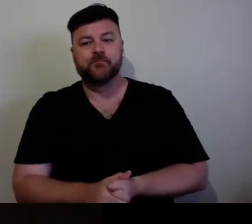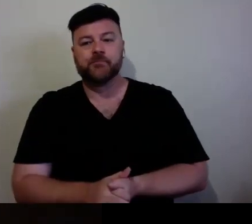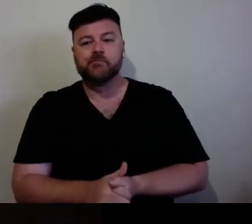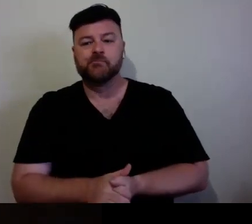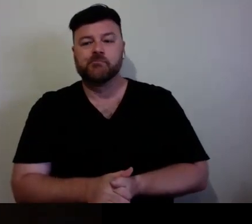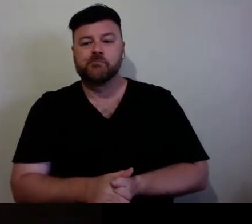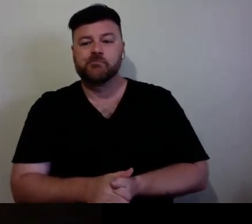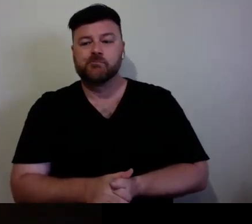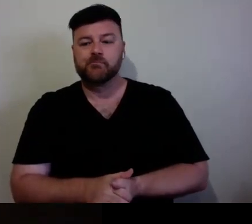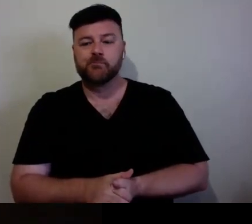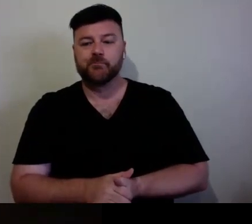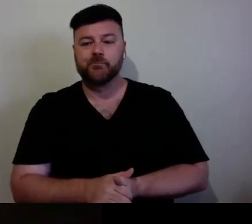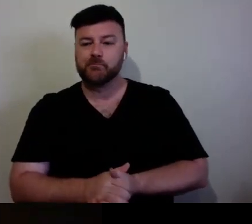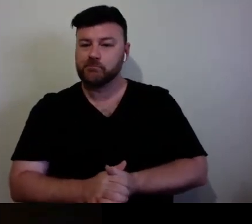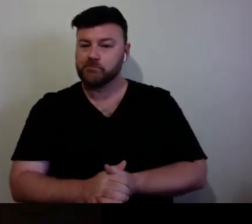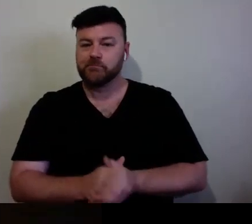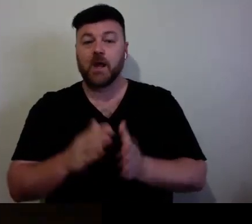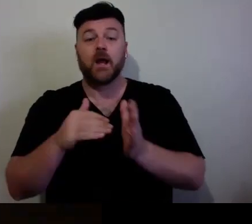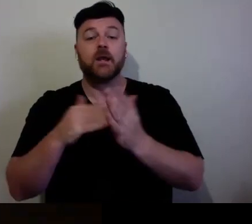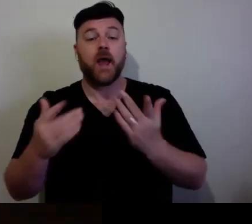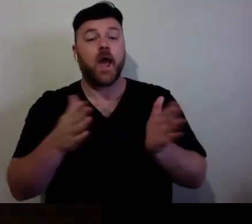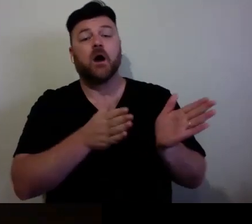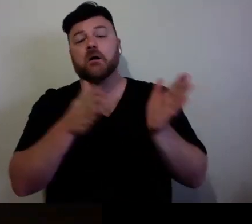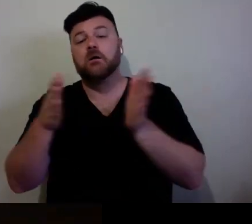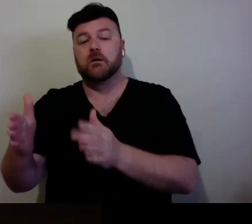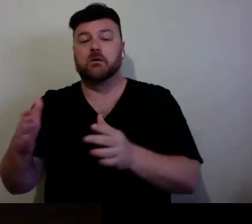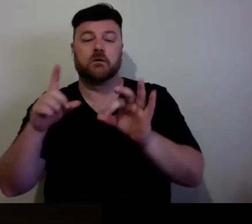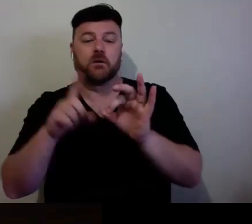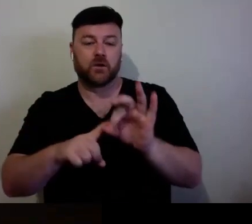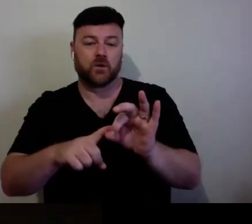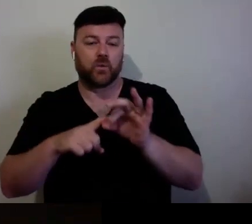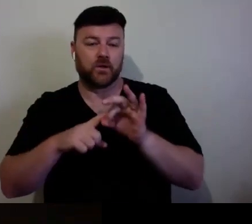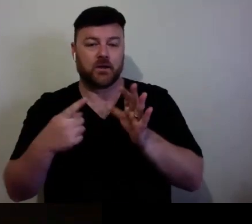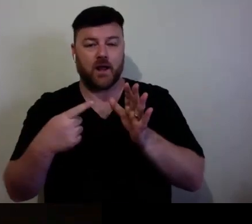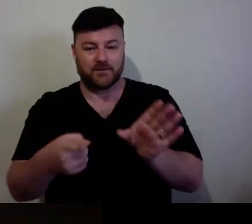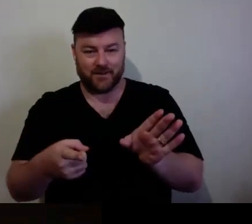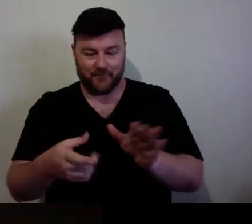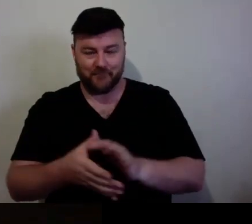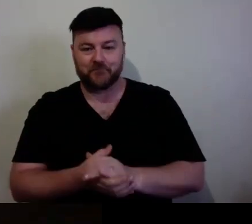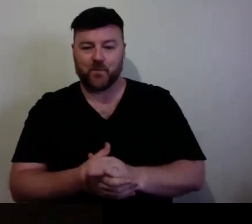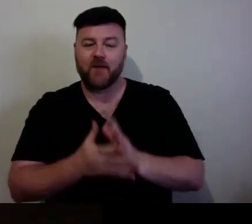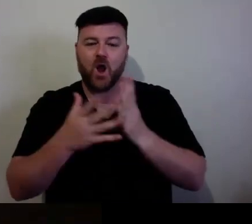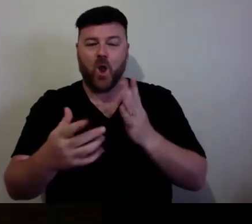So, we are now going to move on to some questions there. Are lots of questions coming through. So, just as a reminder, if